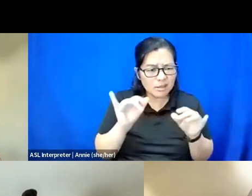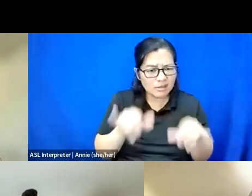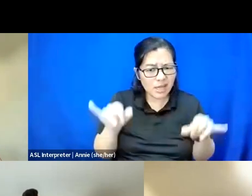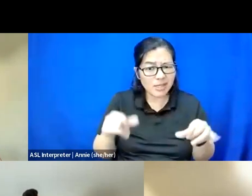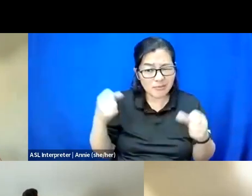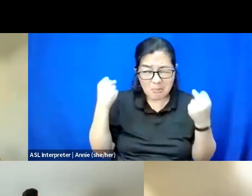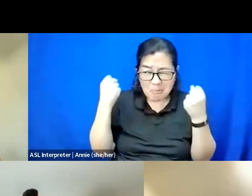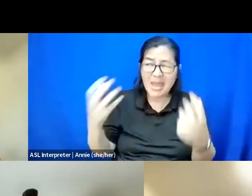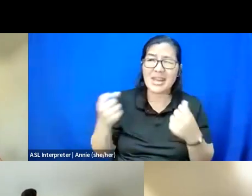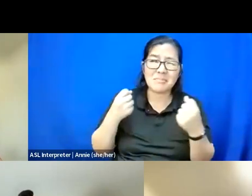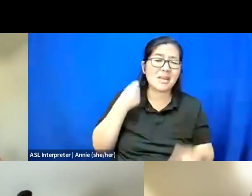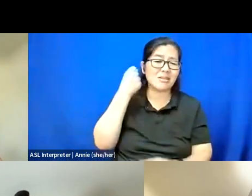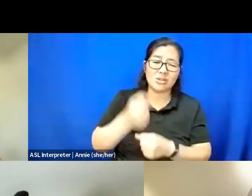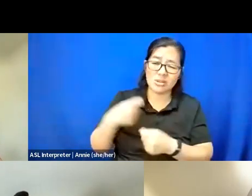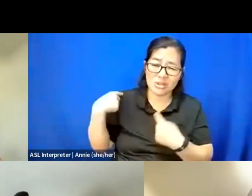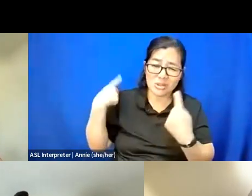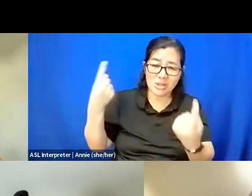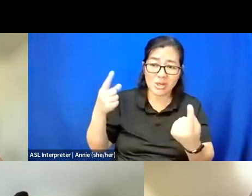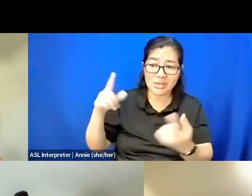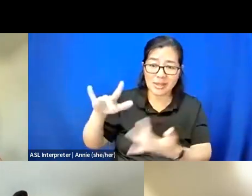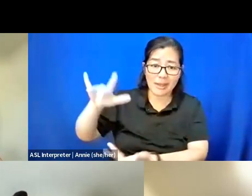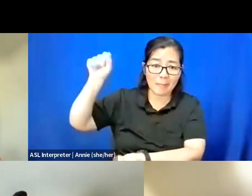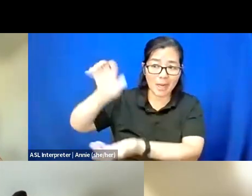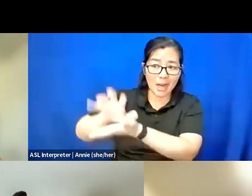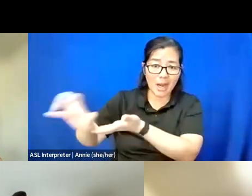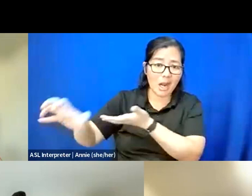and how much folks have been like invisibilized and erased in this work.